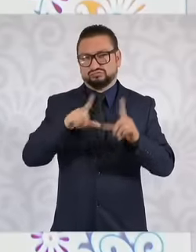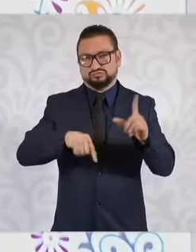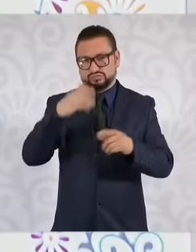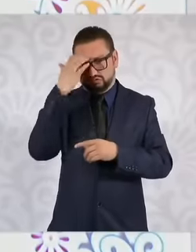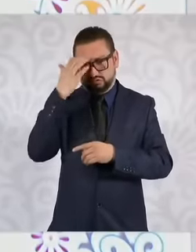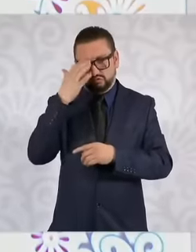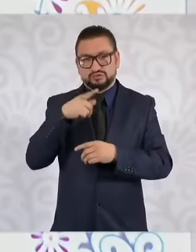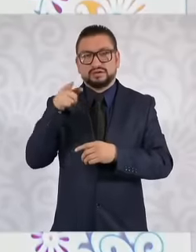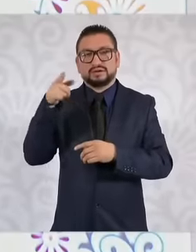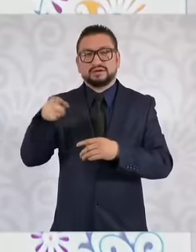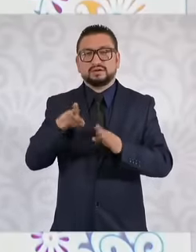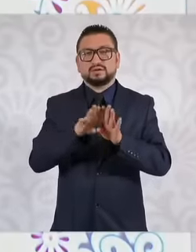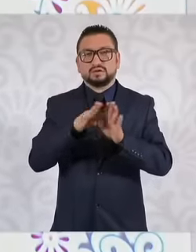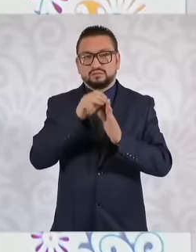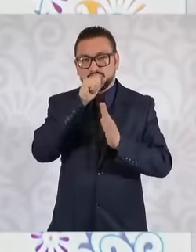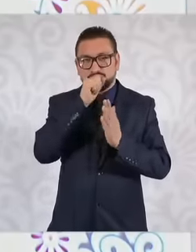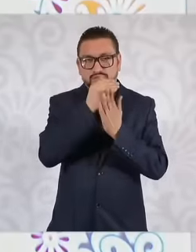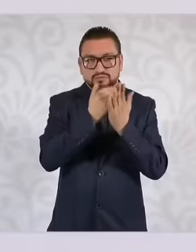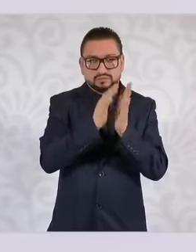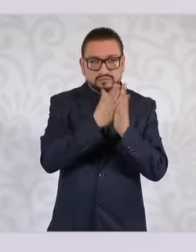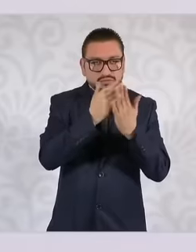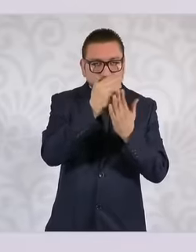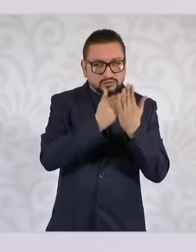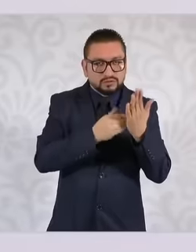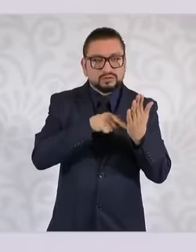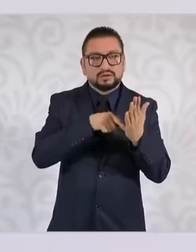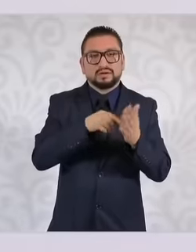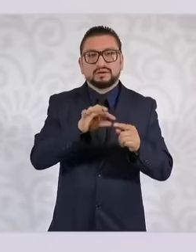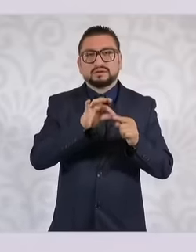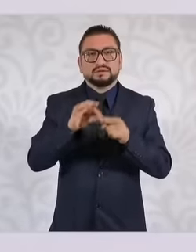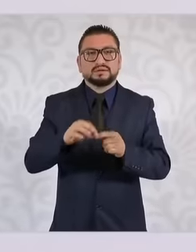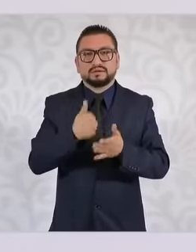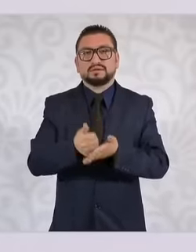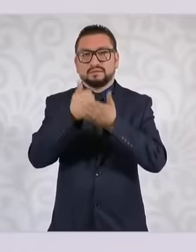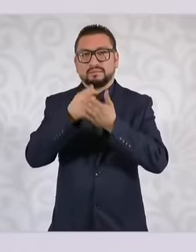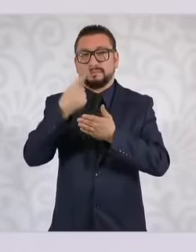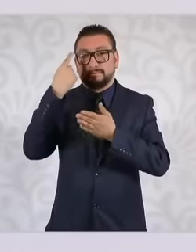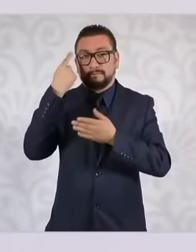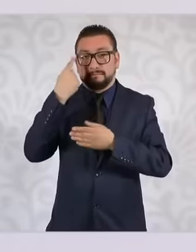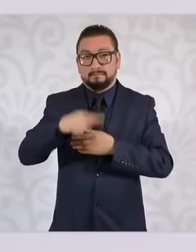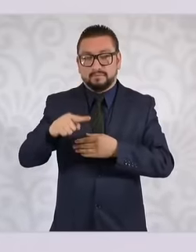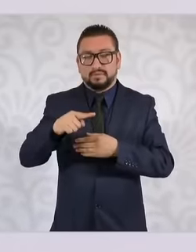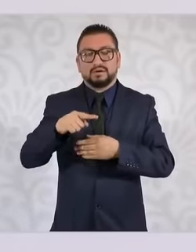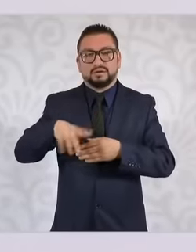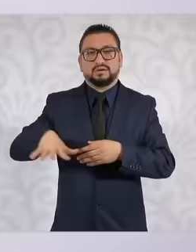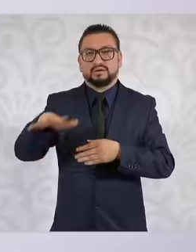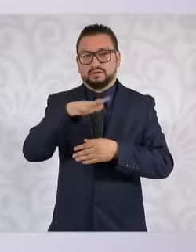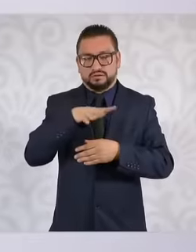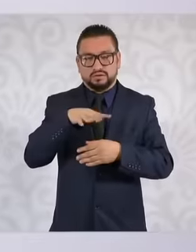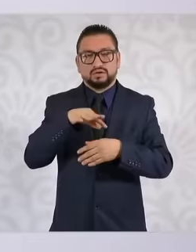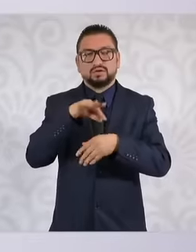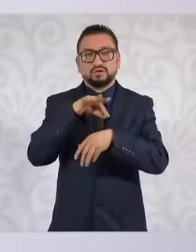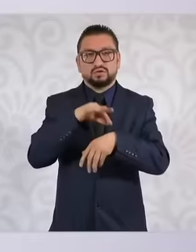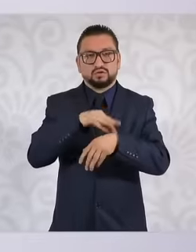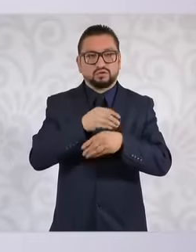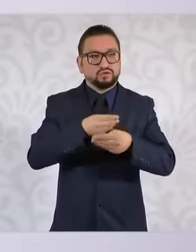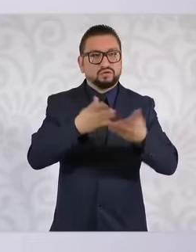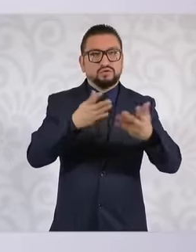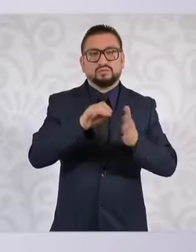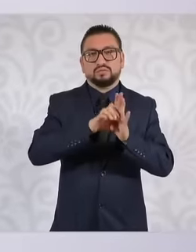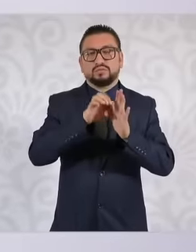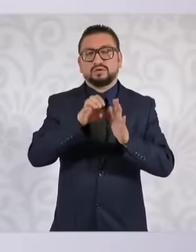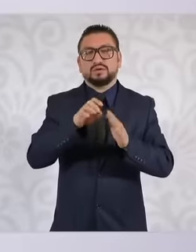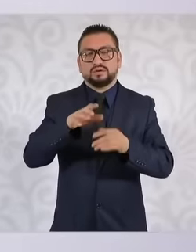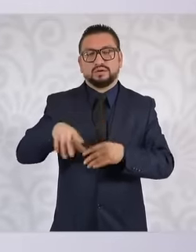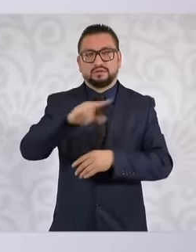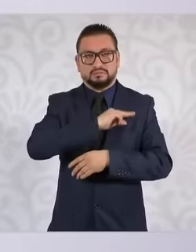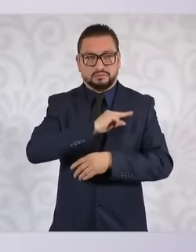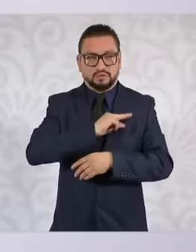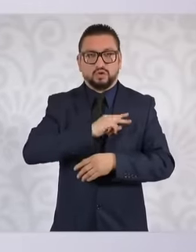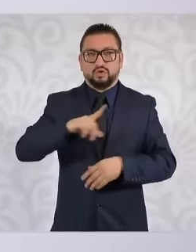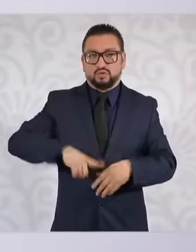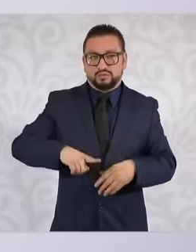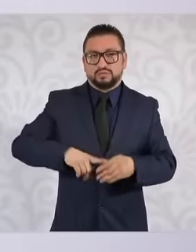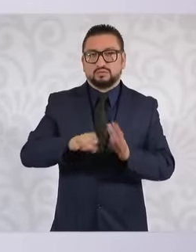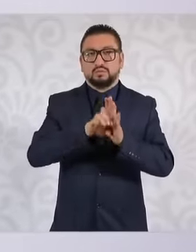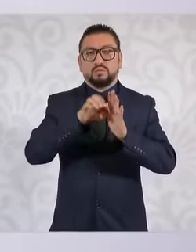medical guides for public and private that allow us to say if diabetes is this condition, what is the